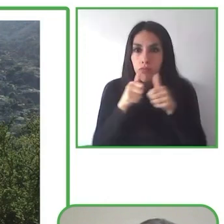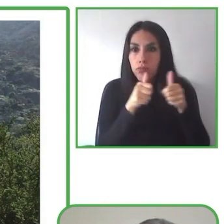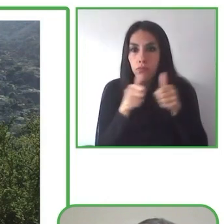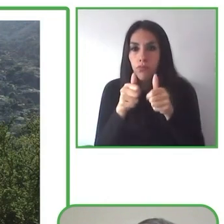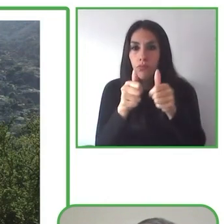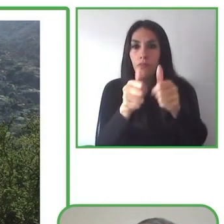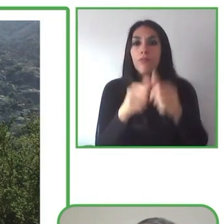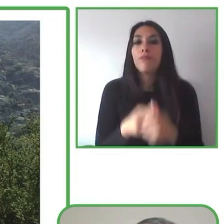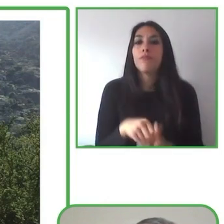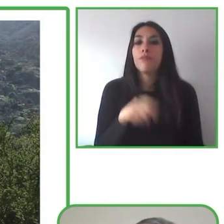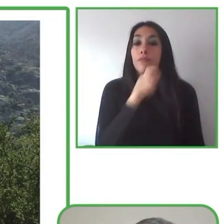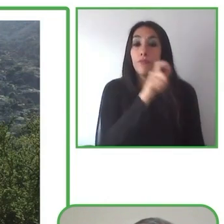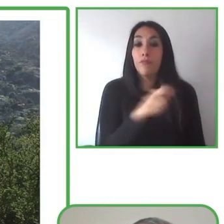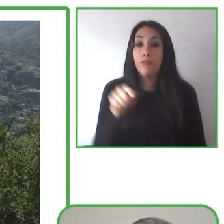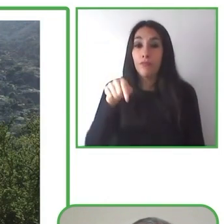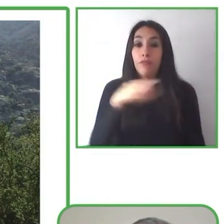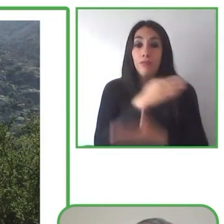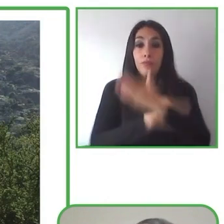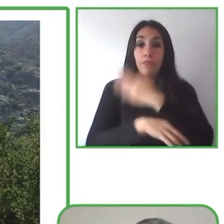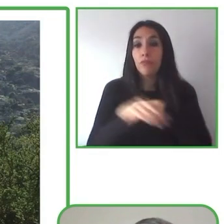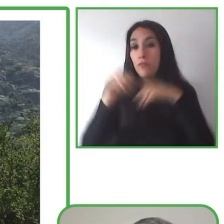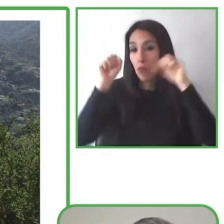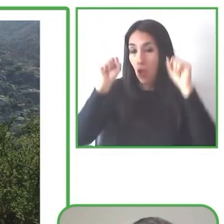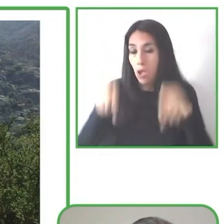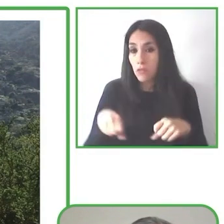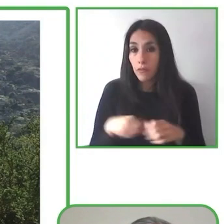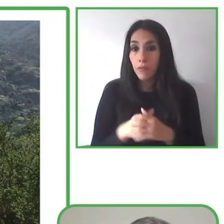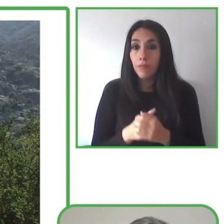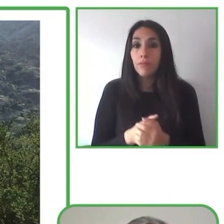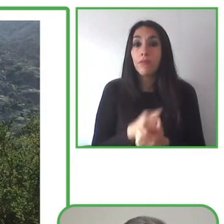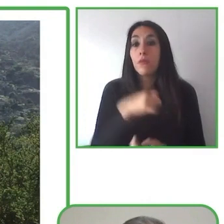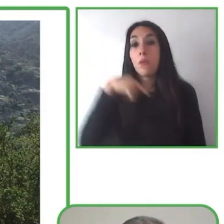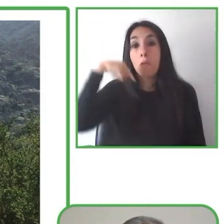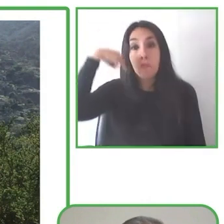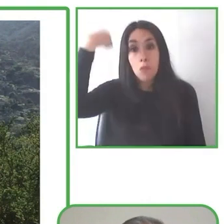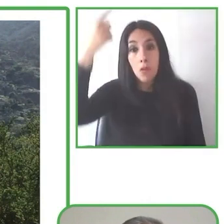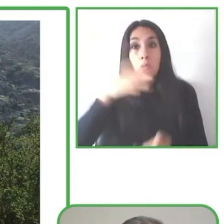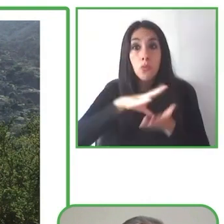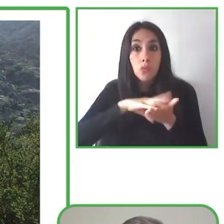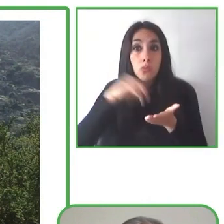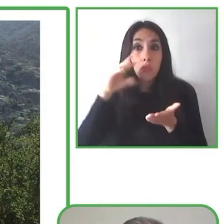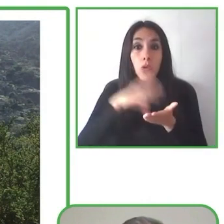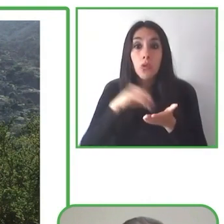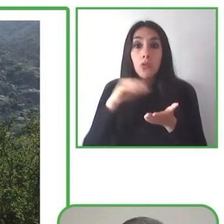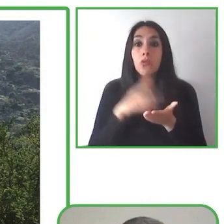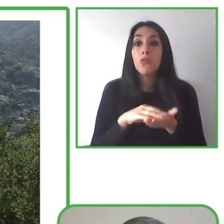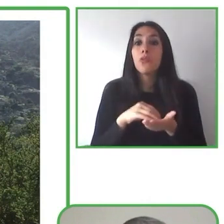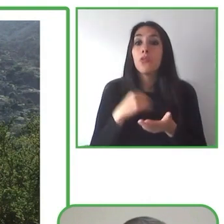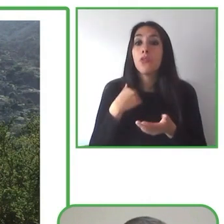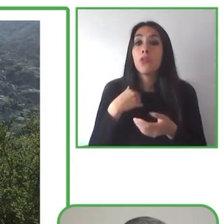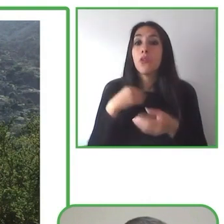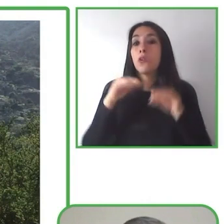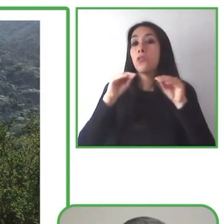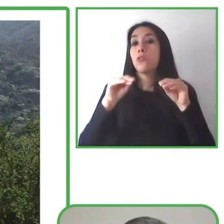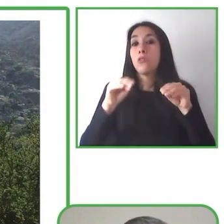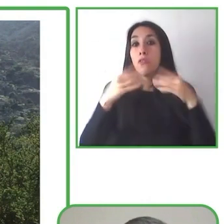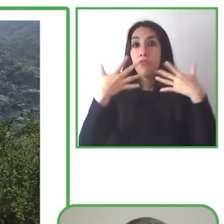We provide all of these training opportunities so that people can become guides, and it also allows people